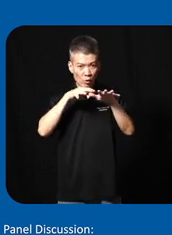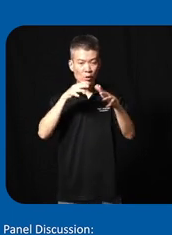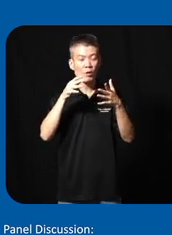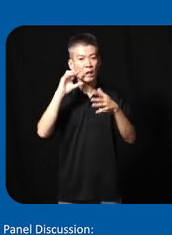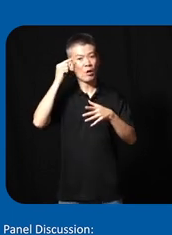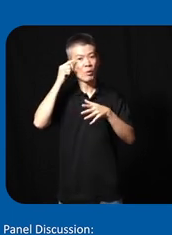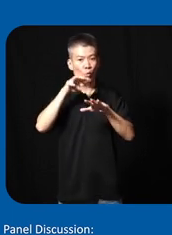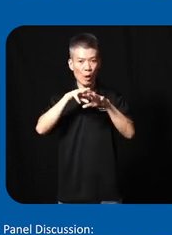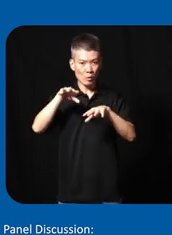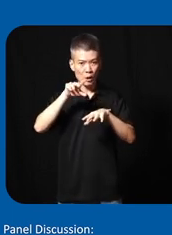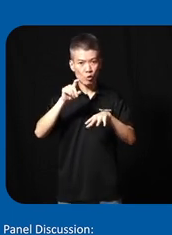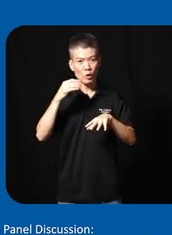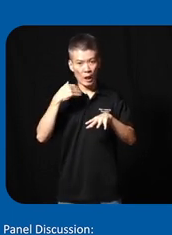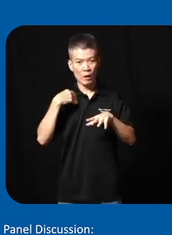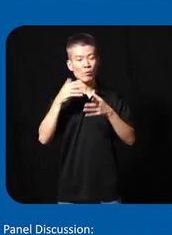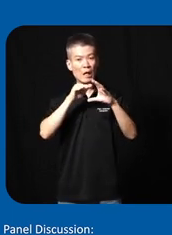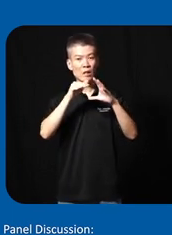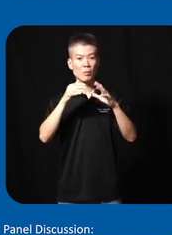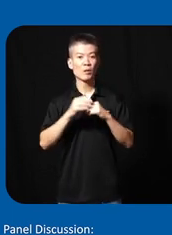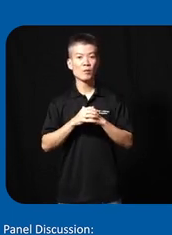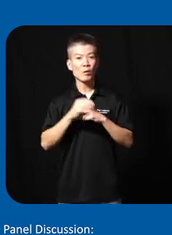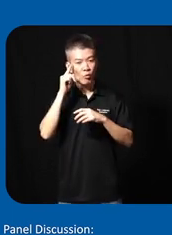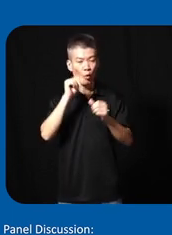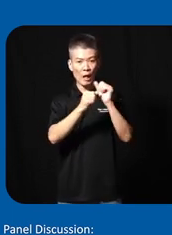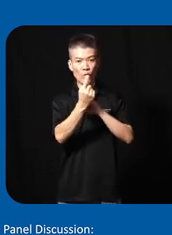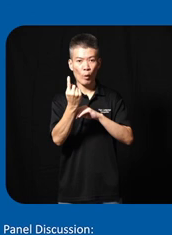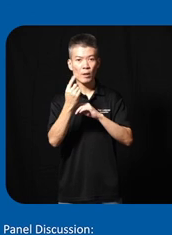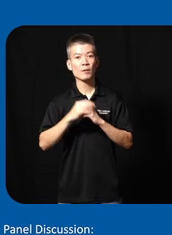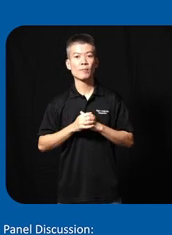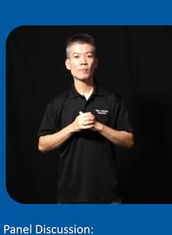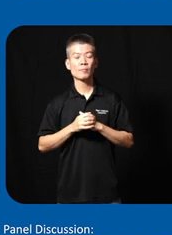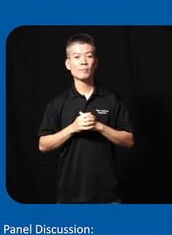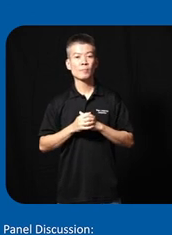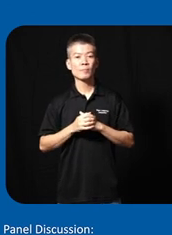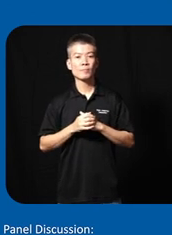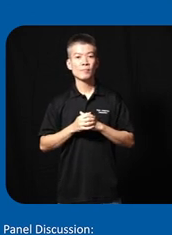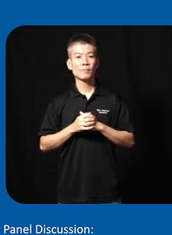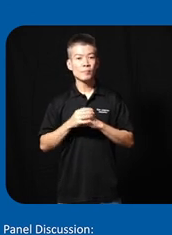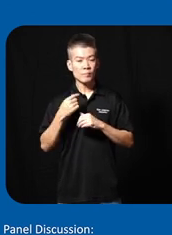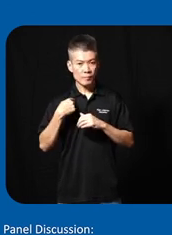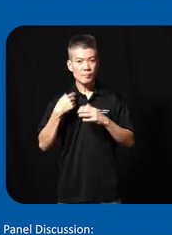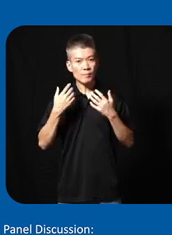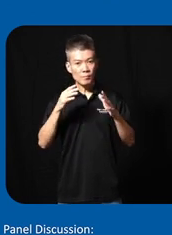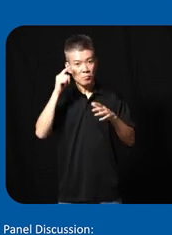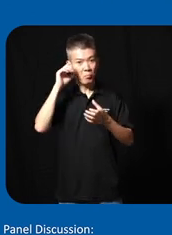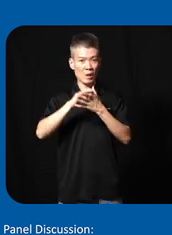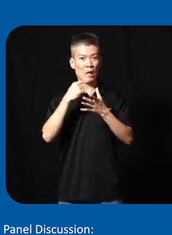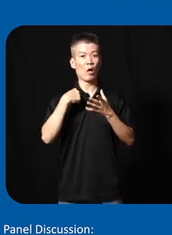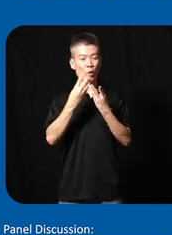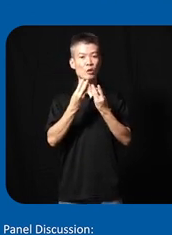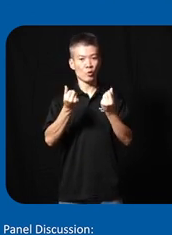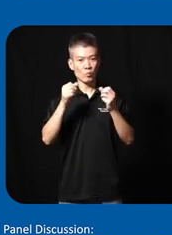websites should have uh should be accessible for everyone so we believe that our solution tion will